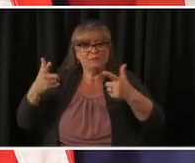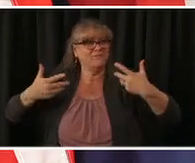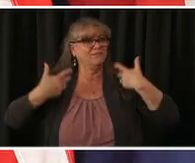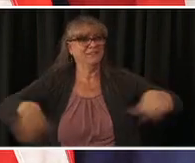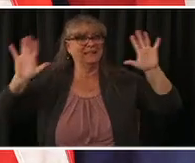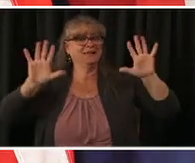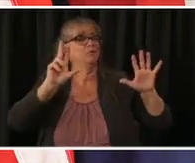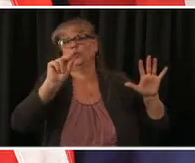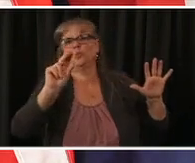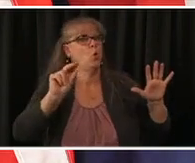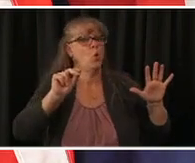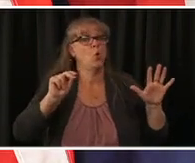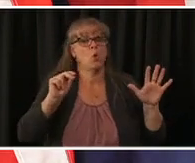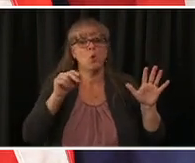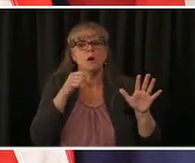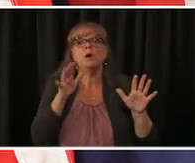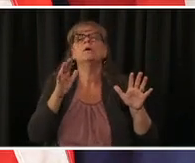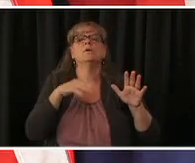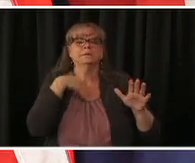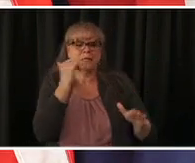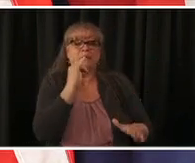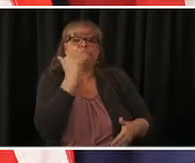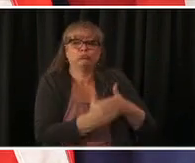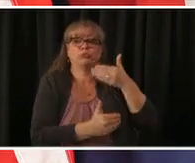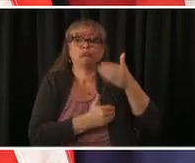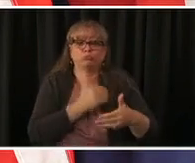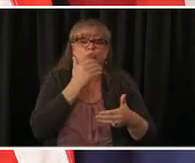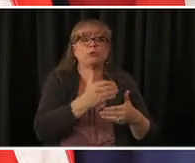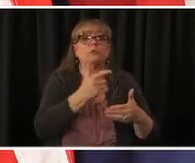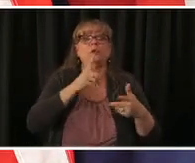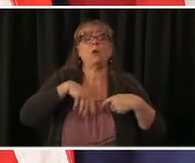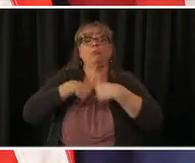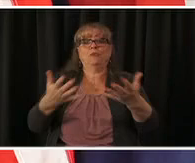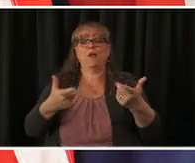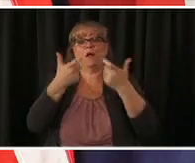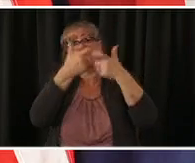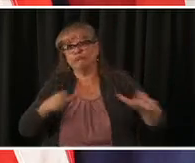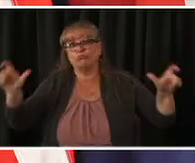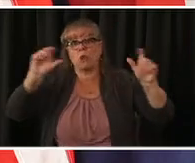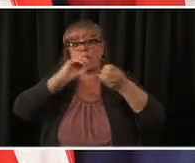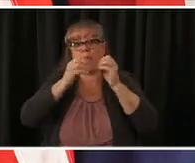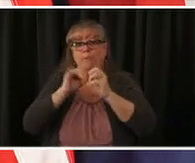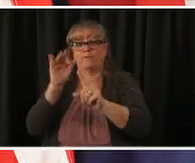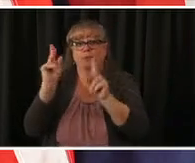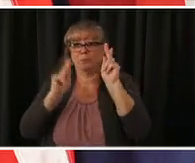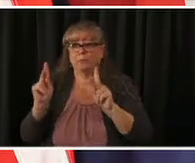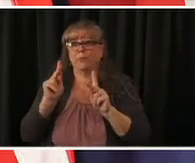distribution this week we got over 400 000 about 413 000 vaccines in colorado they're all going